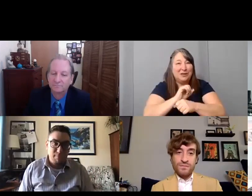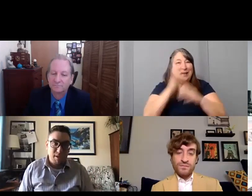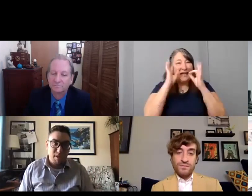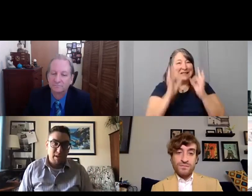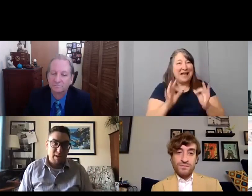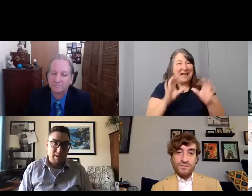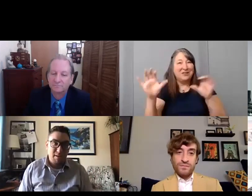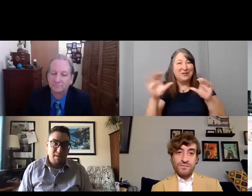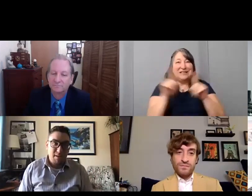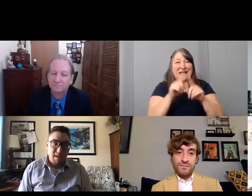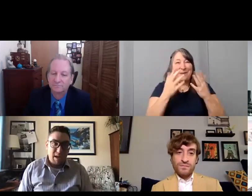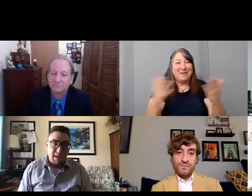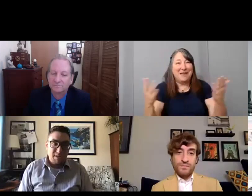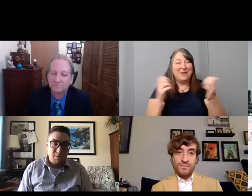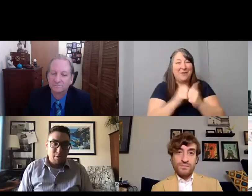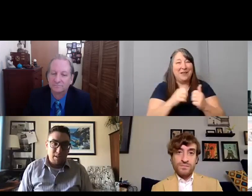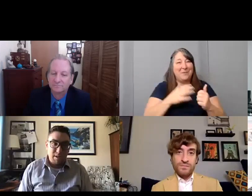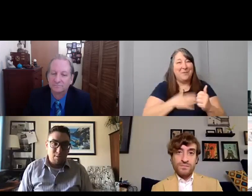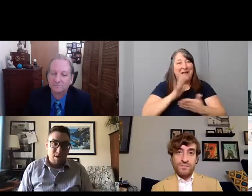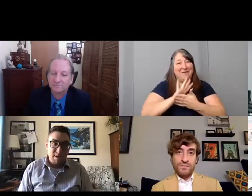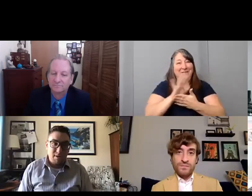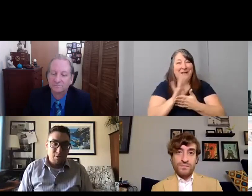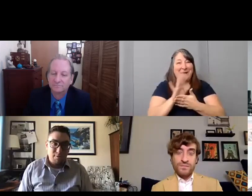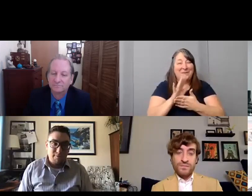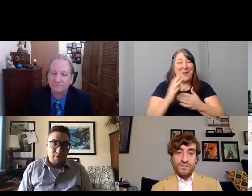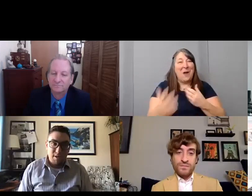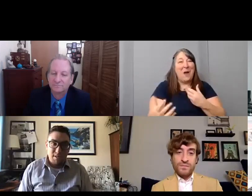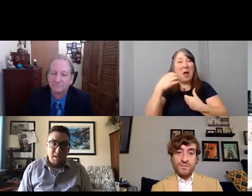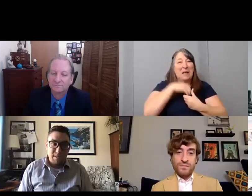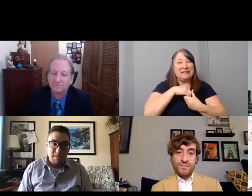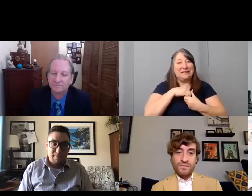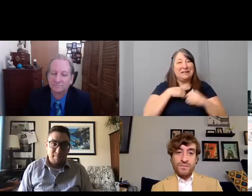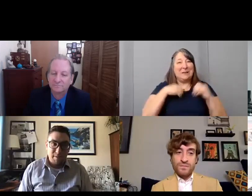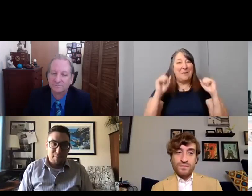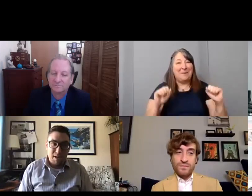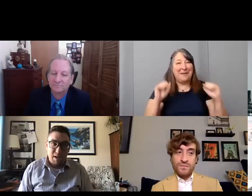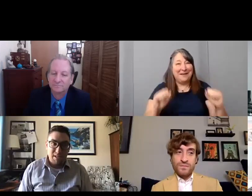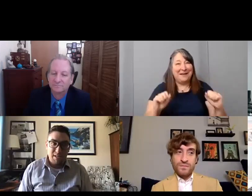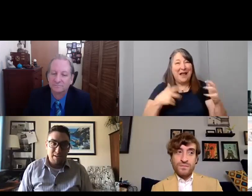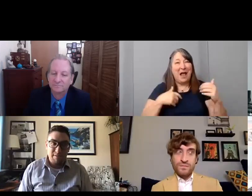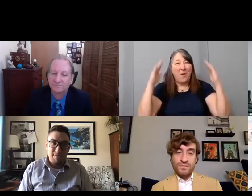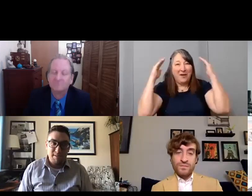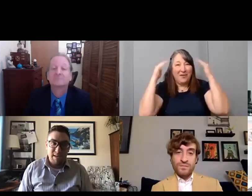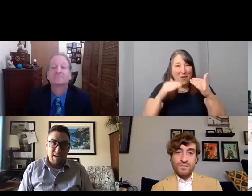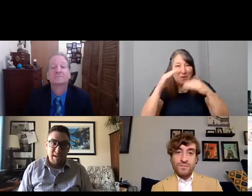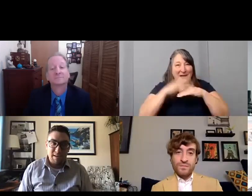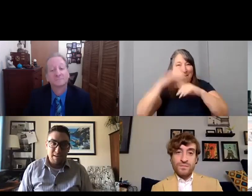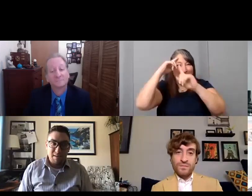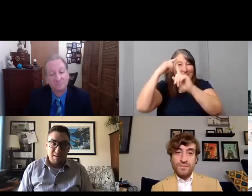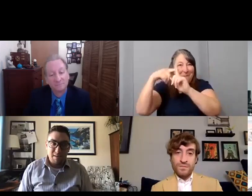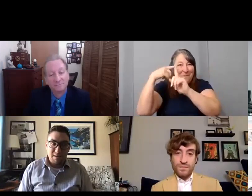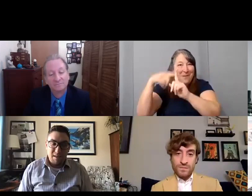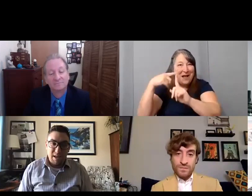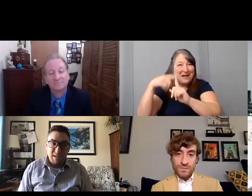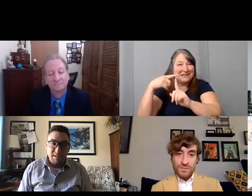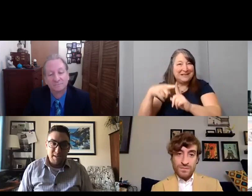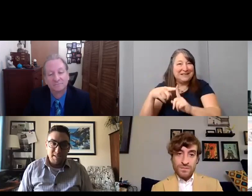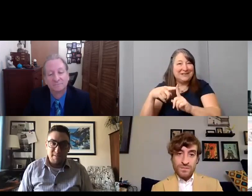And I just really wanted to focus on the positives that autism has given me